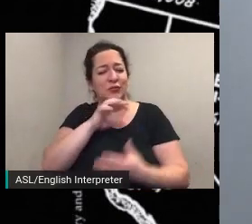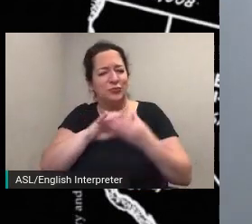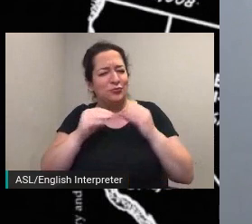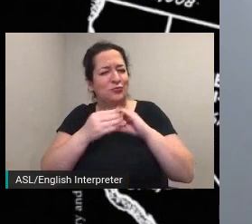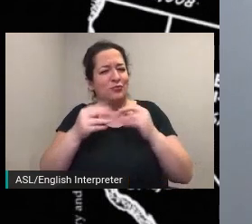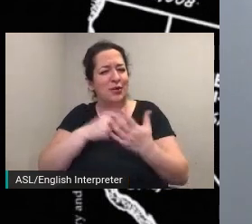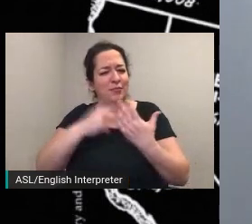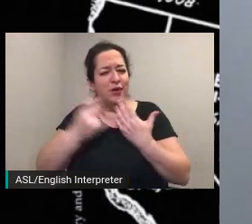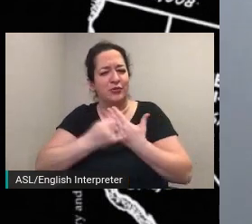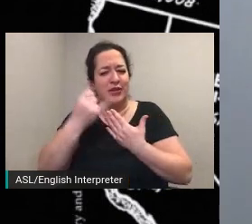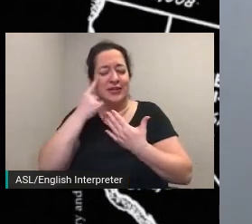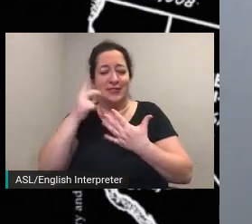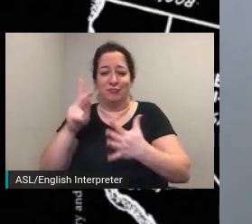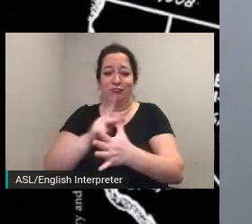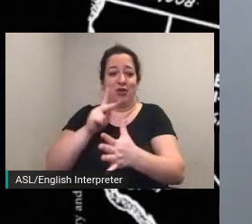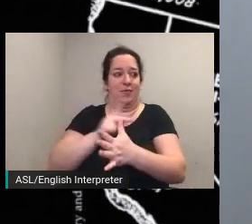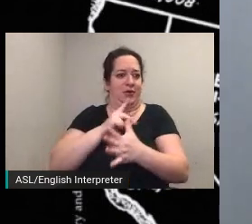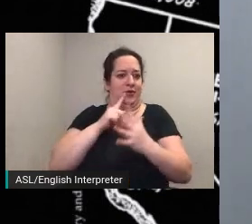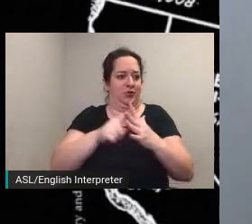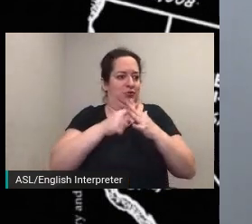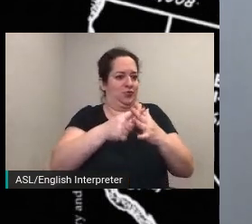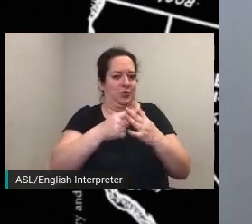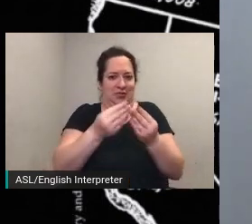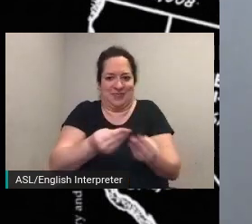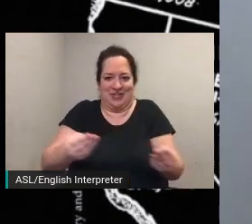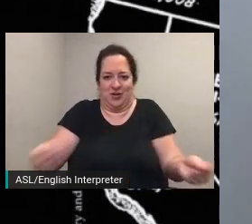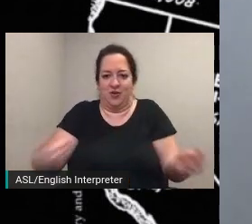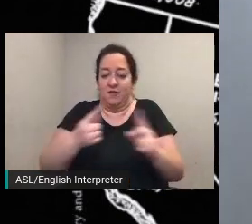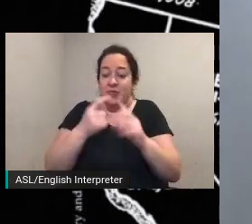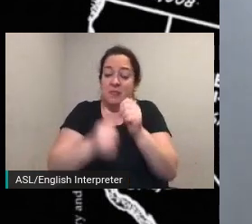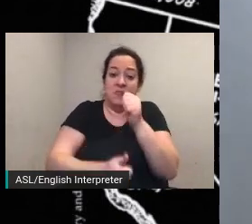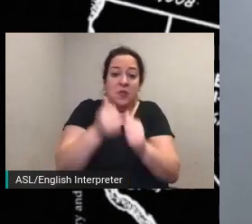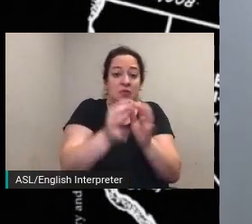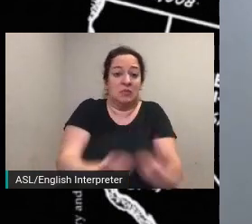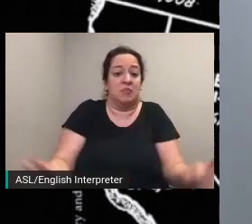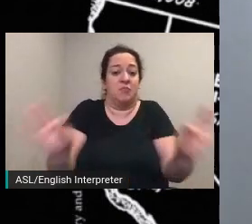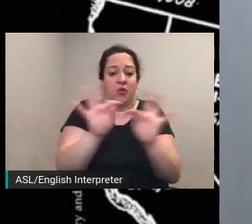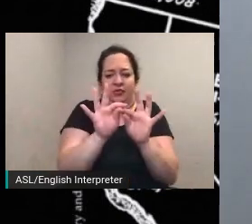material from some of the most important historical document repositories